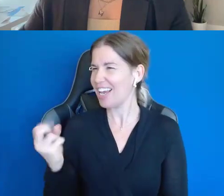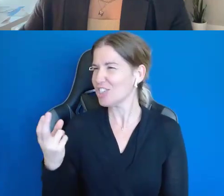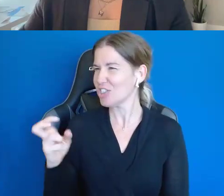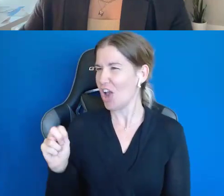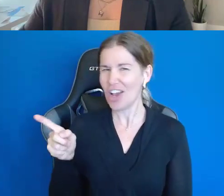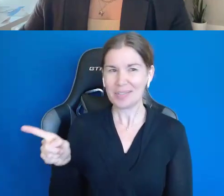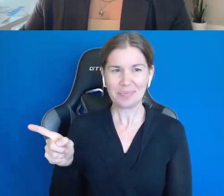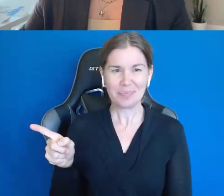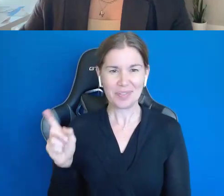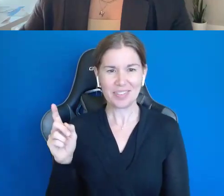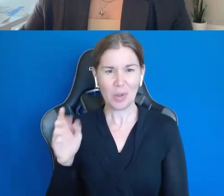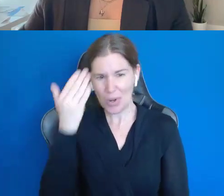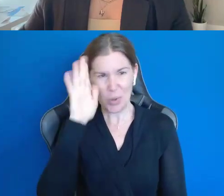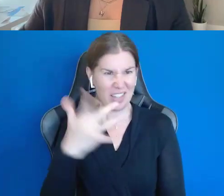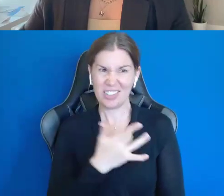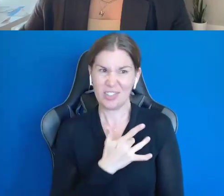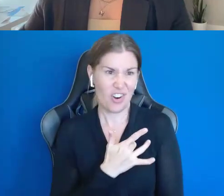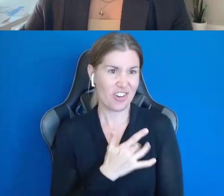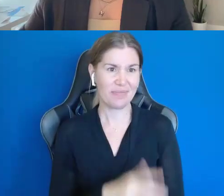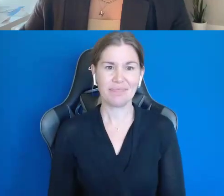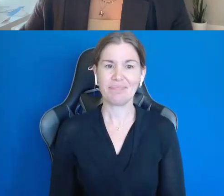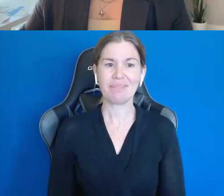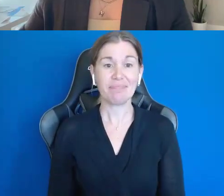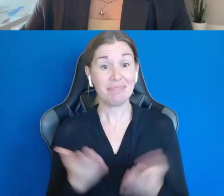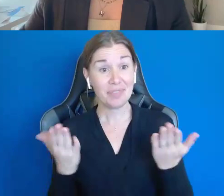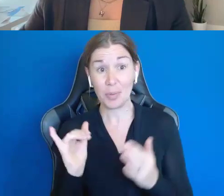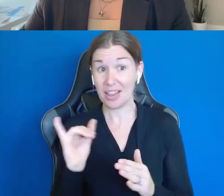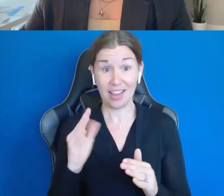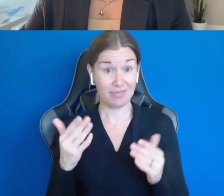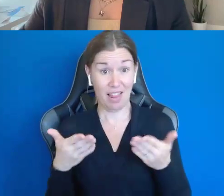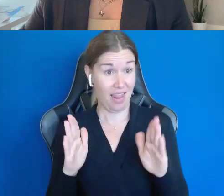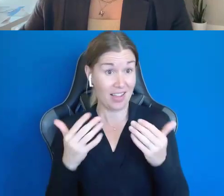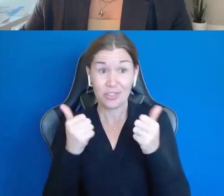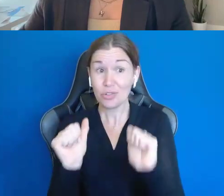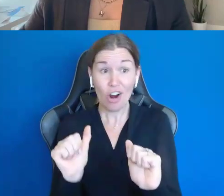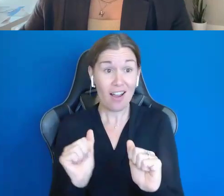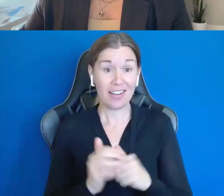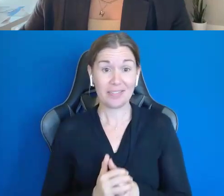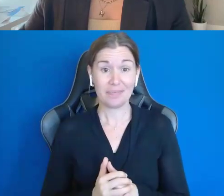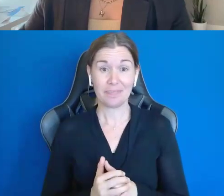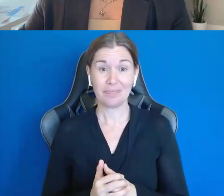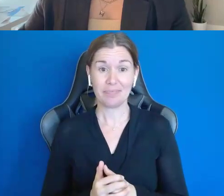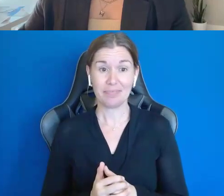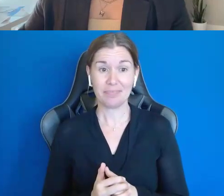We knew that's where his heart was. So, we're like, let's give it a try.